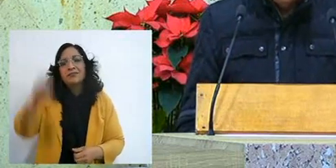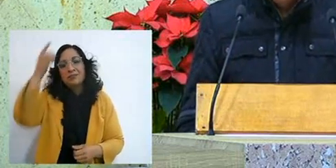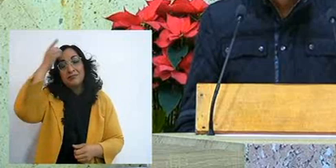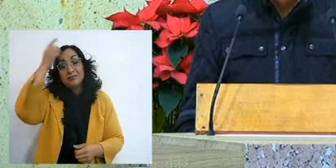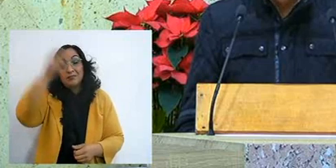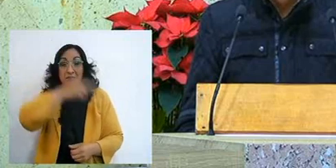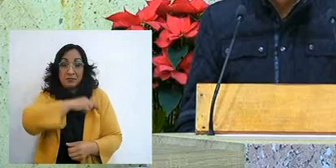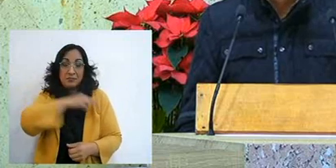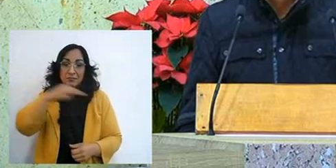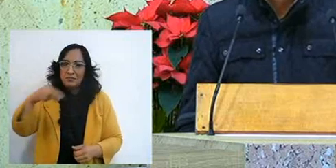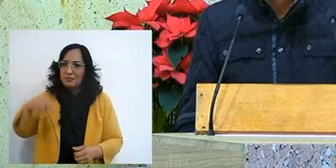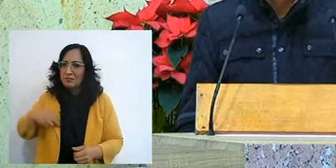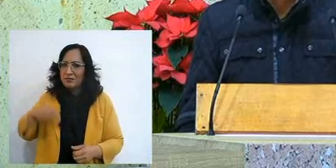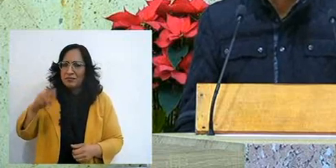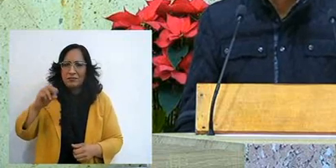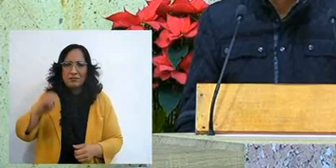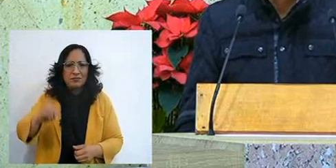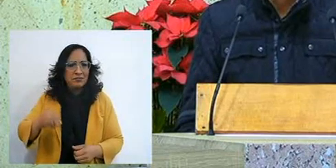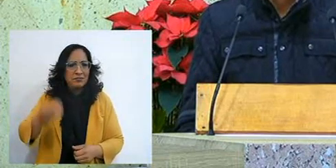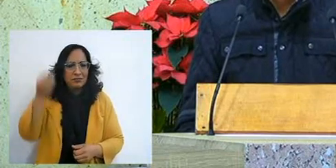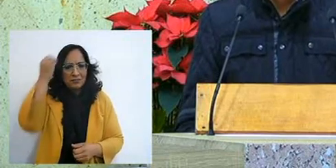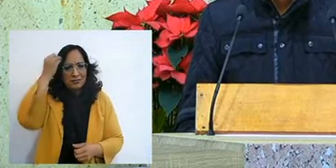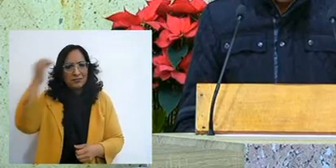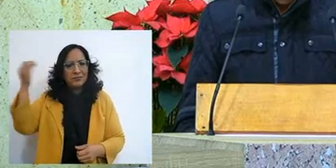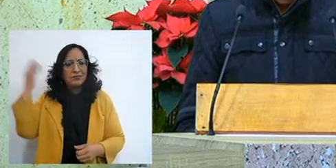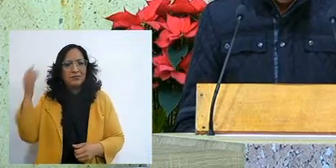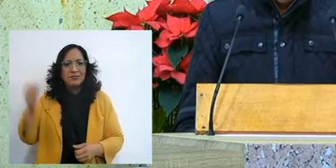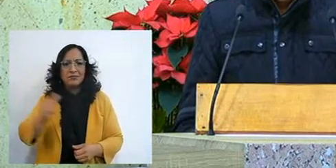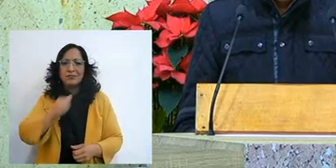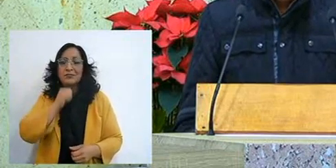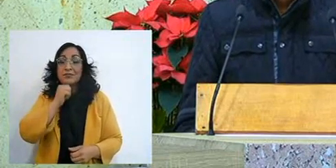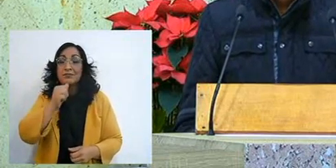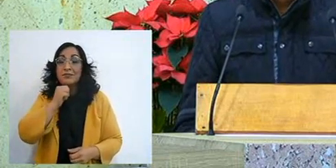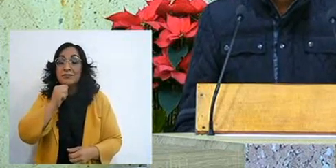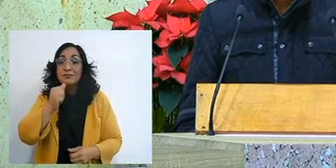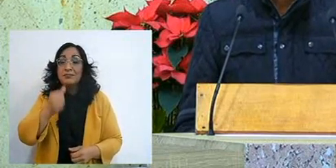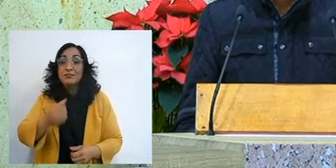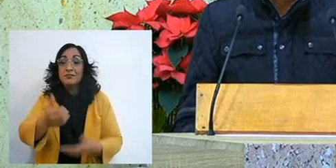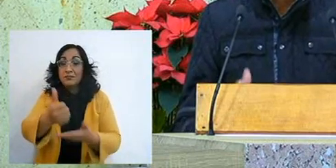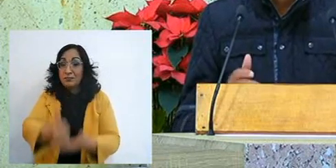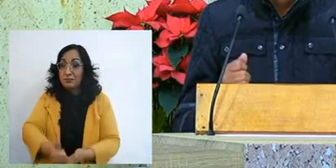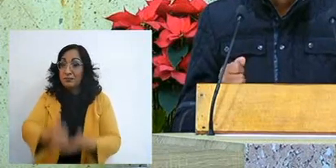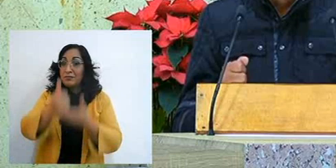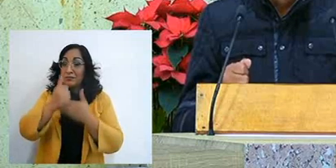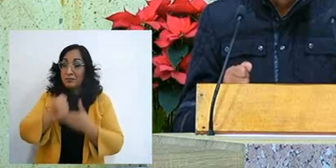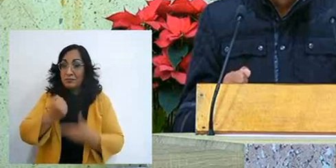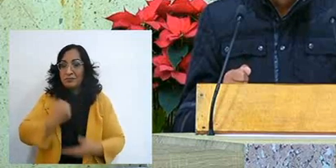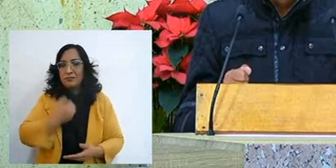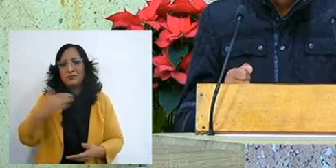and let us not forget any of its benefits, because the Lord is ready,